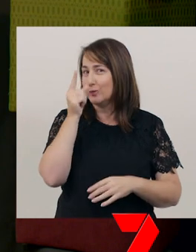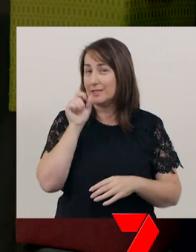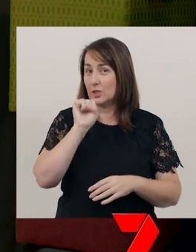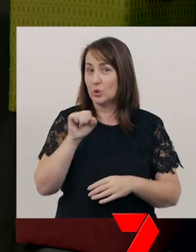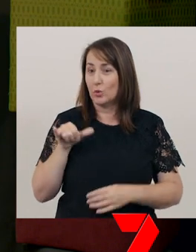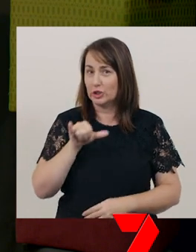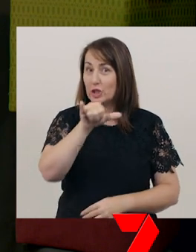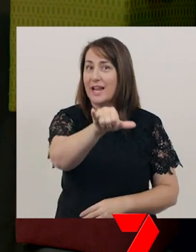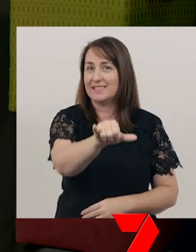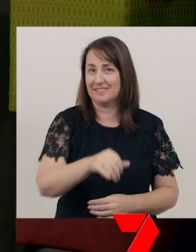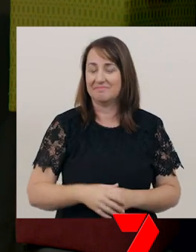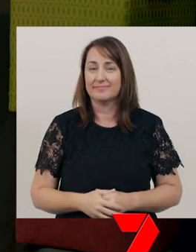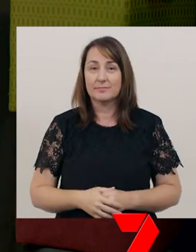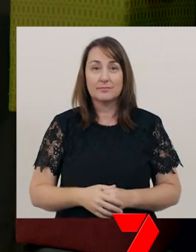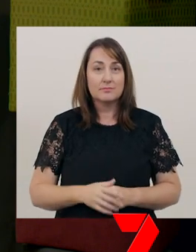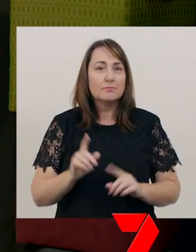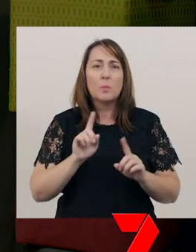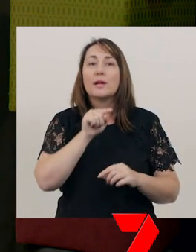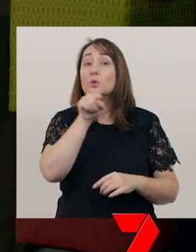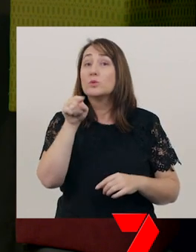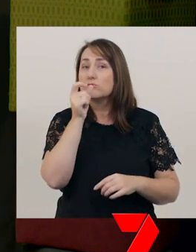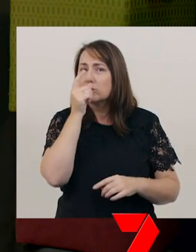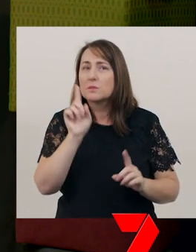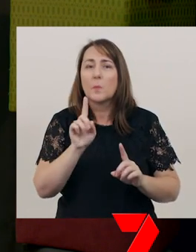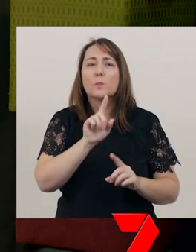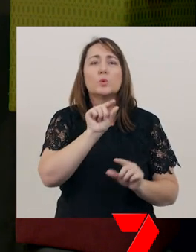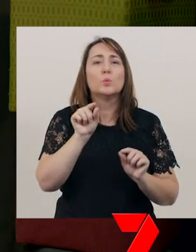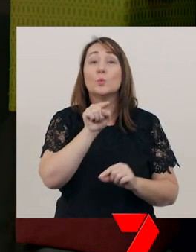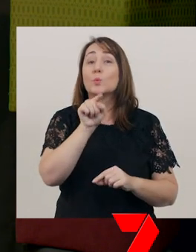What about you? What tricks can you do?